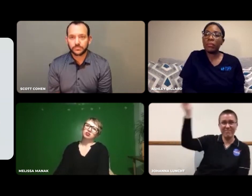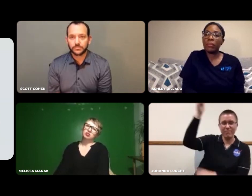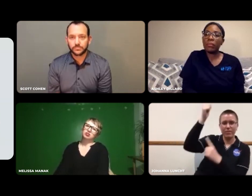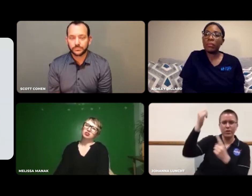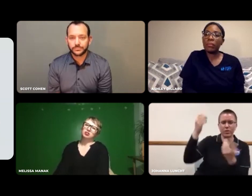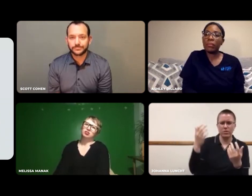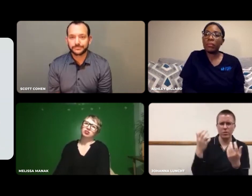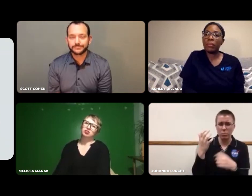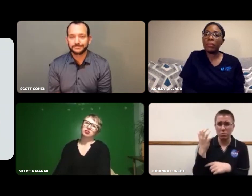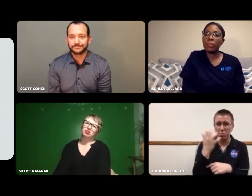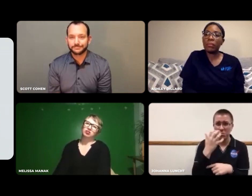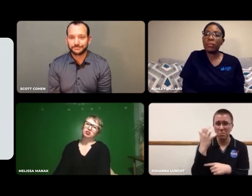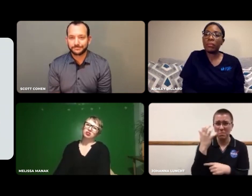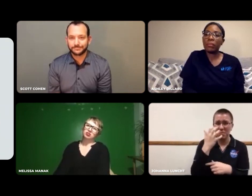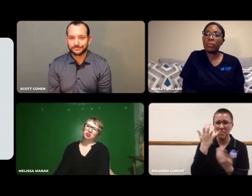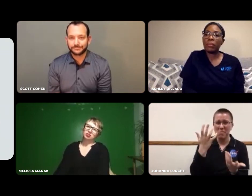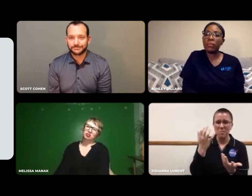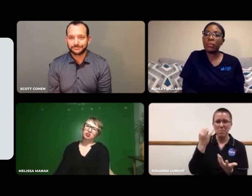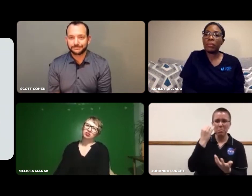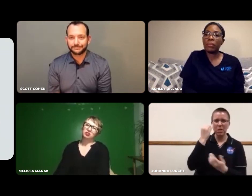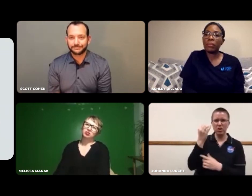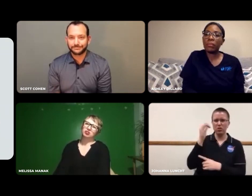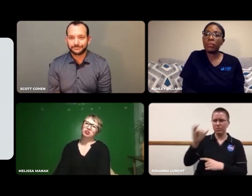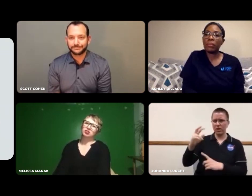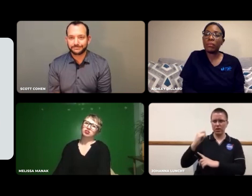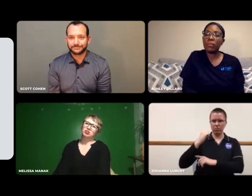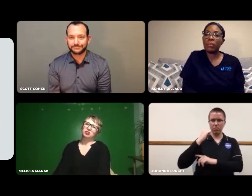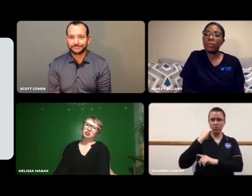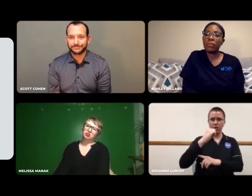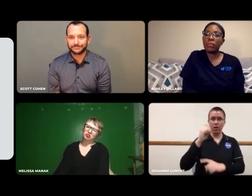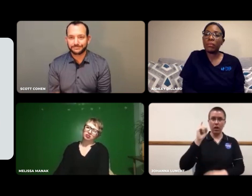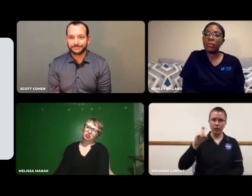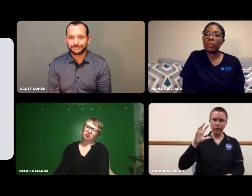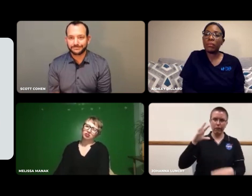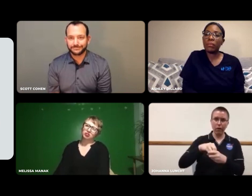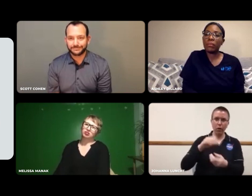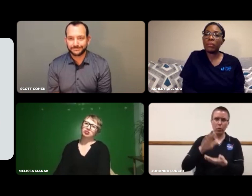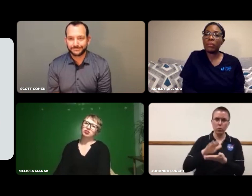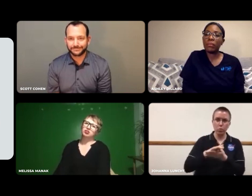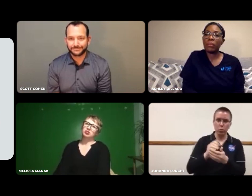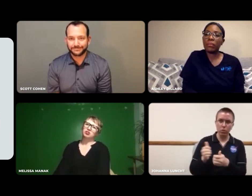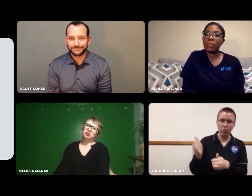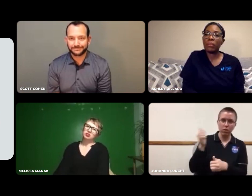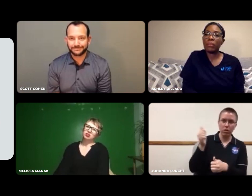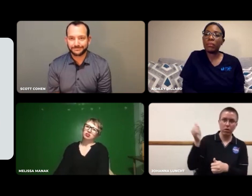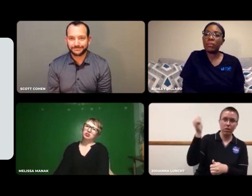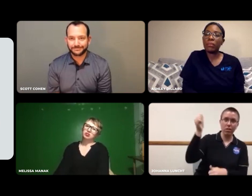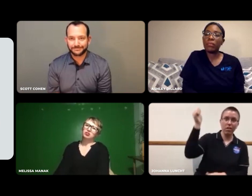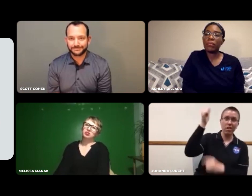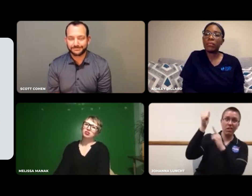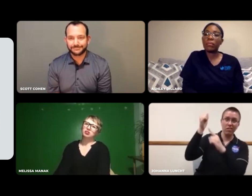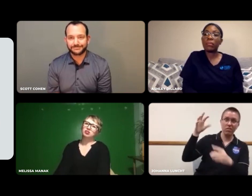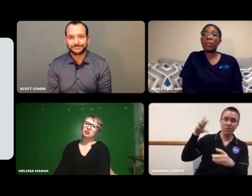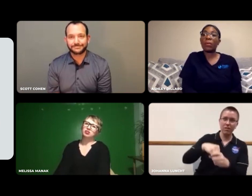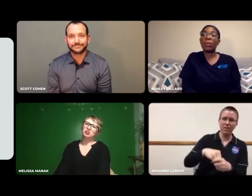That was really amazing to me, to think someone that high up had to get involved for me to